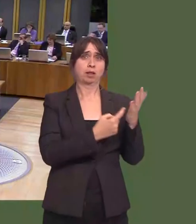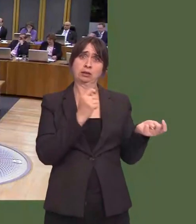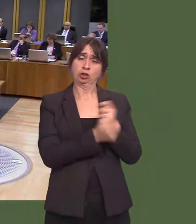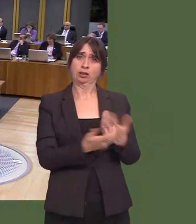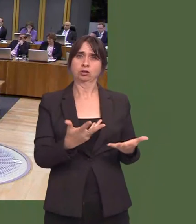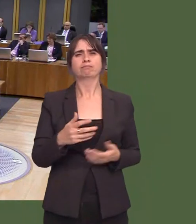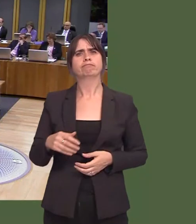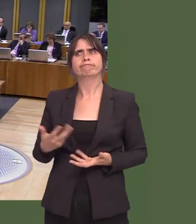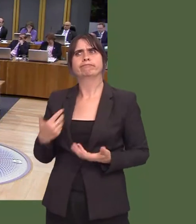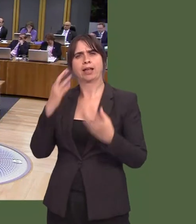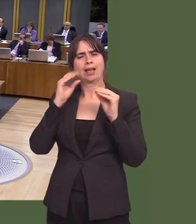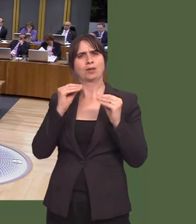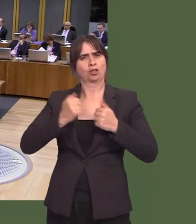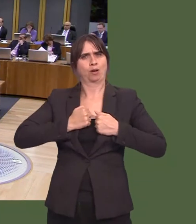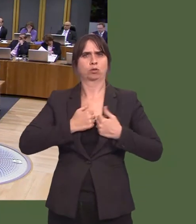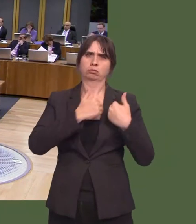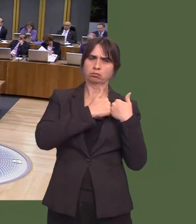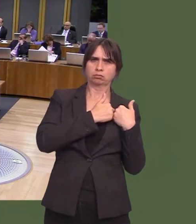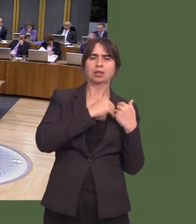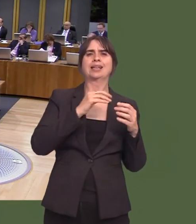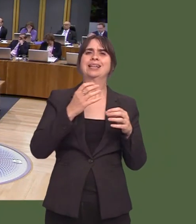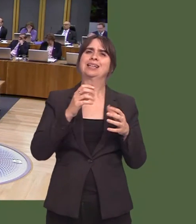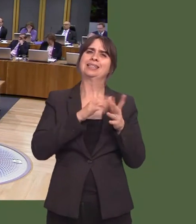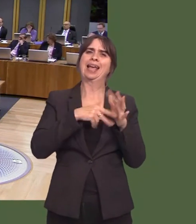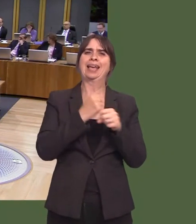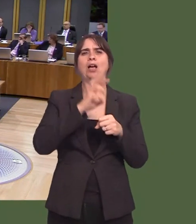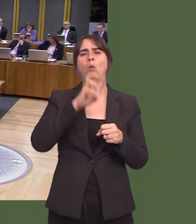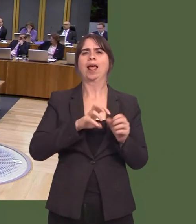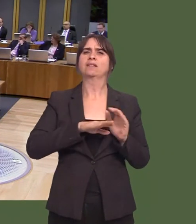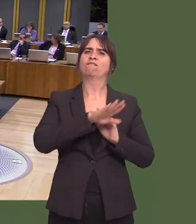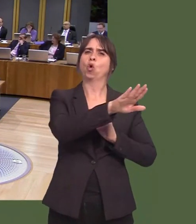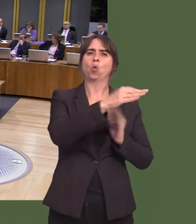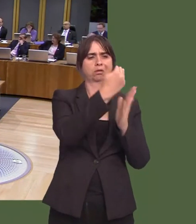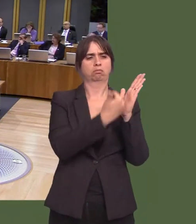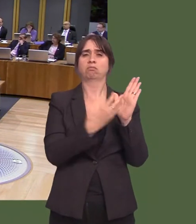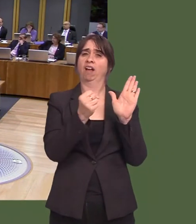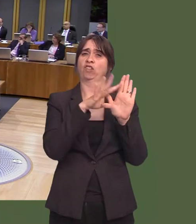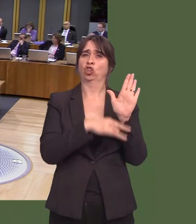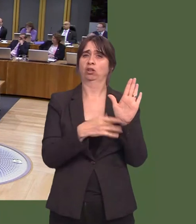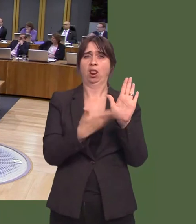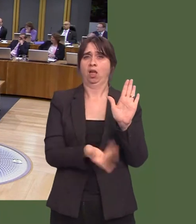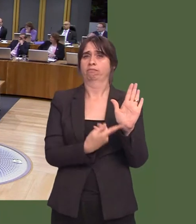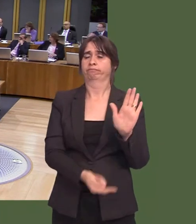priorities are set out in ëTaking Wales Forwardí. Michelle Brown: Okay. Thank you for that, First Minister.